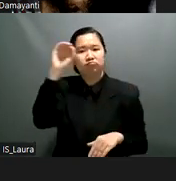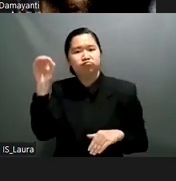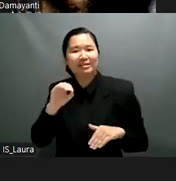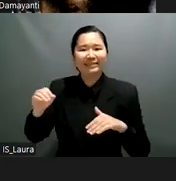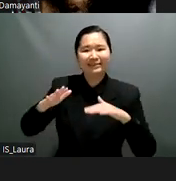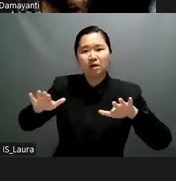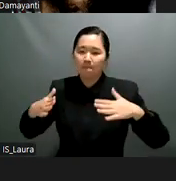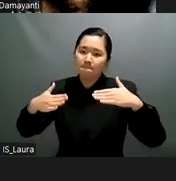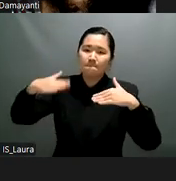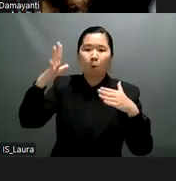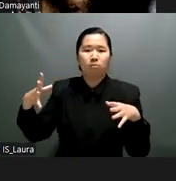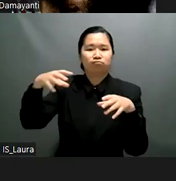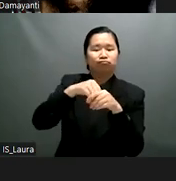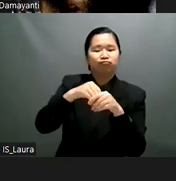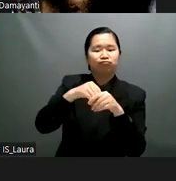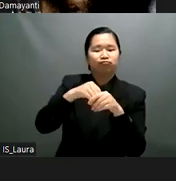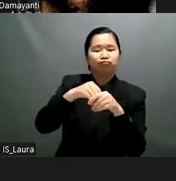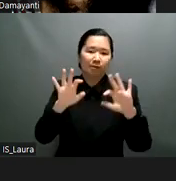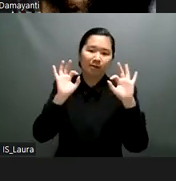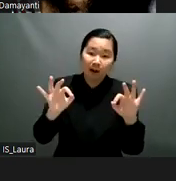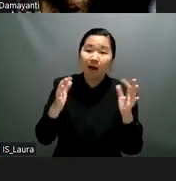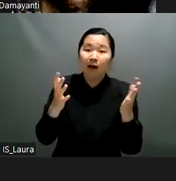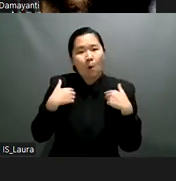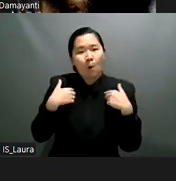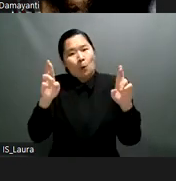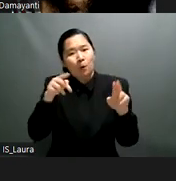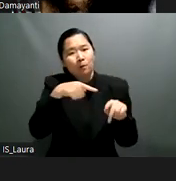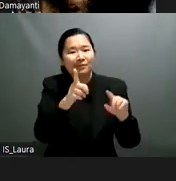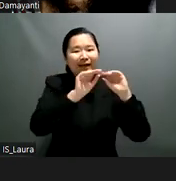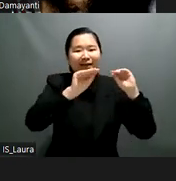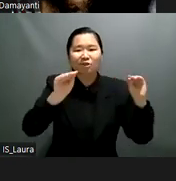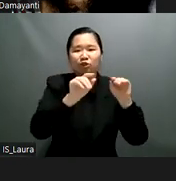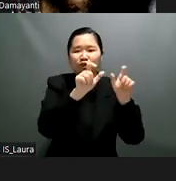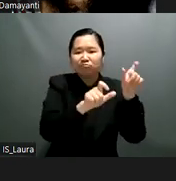for their needs for example blind and partially sighted children could gain access to lessons